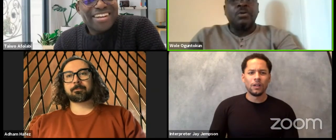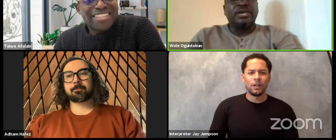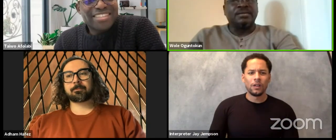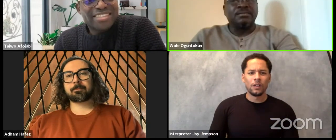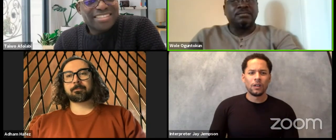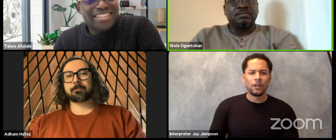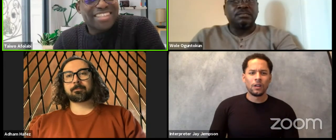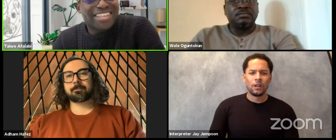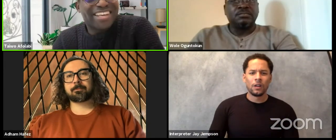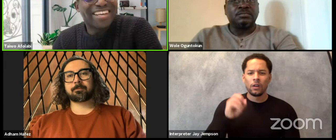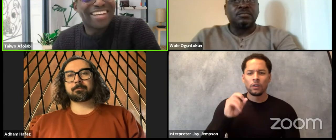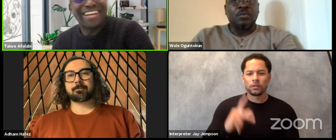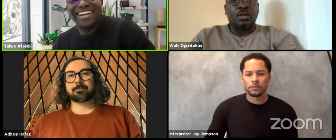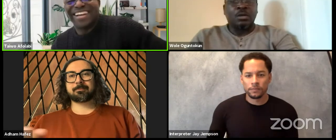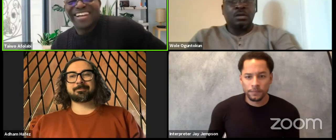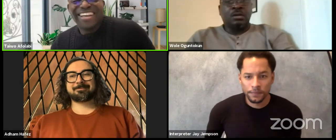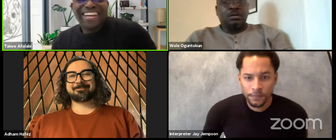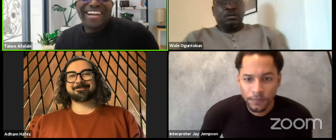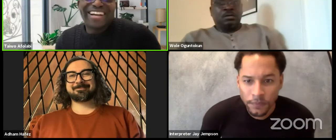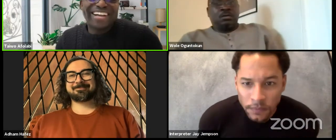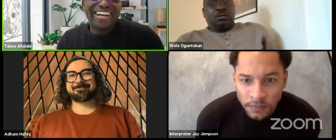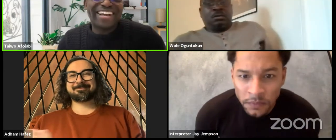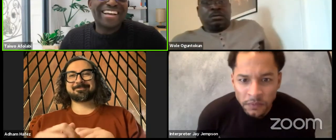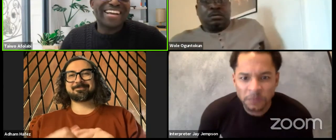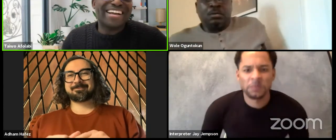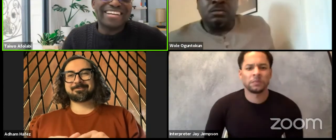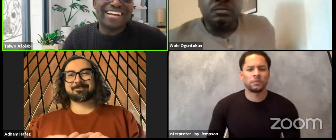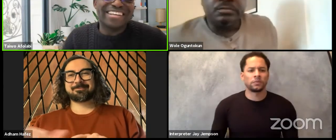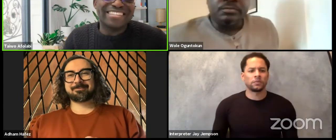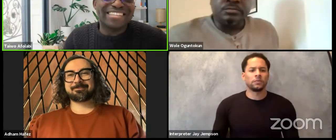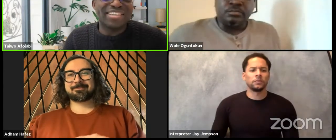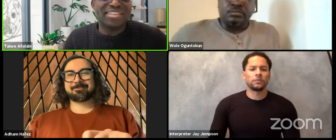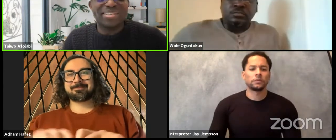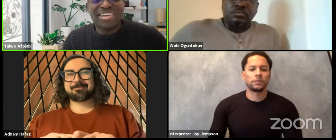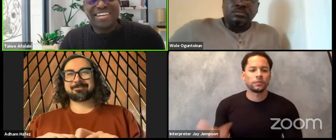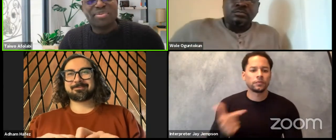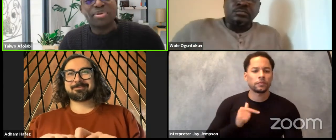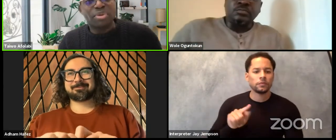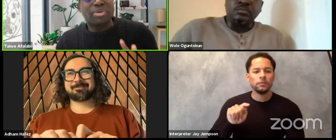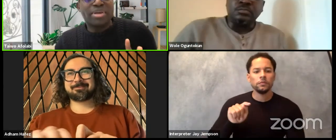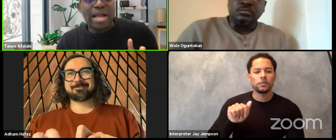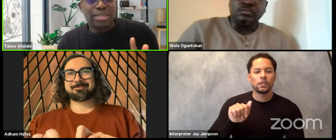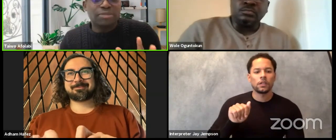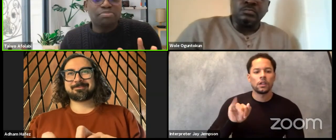Okay I can see you really reacting